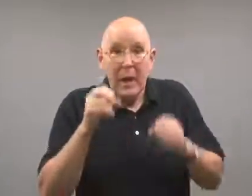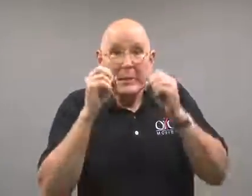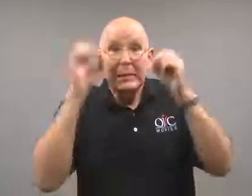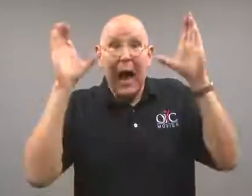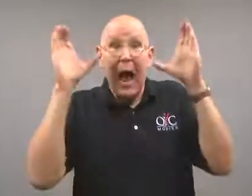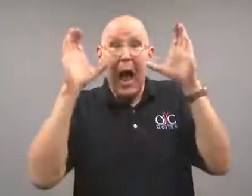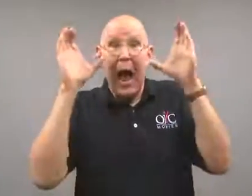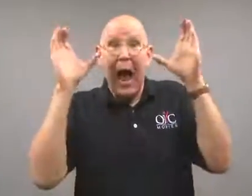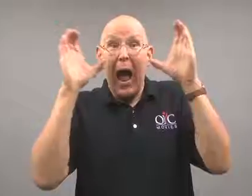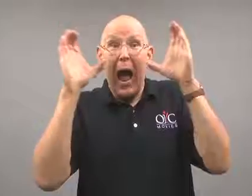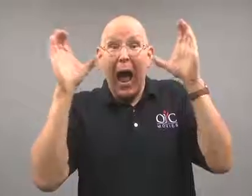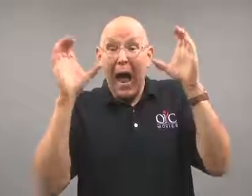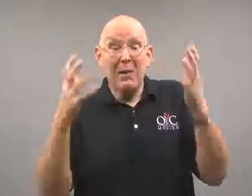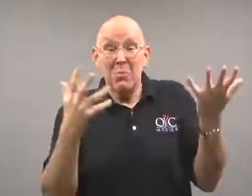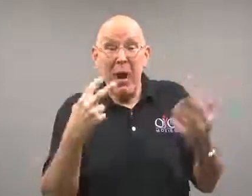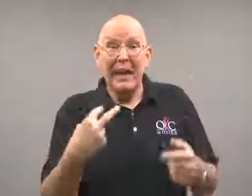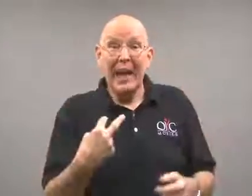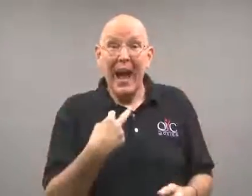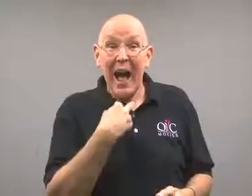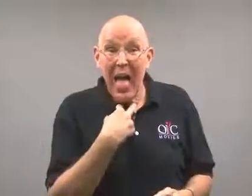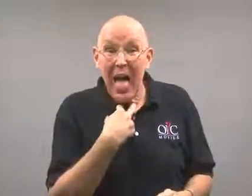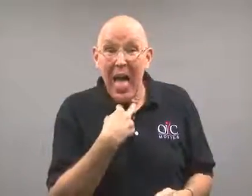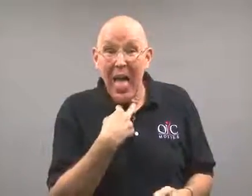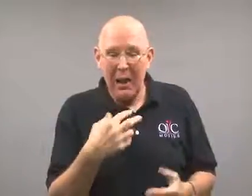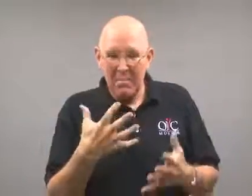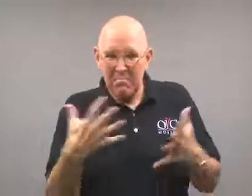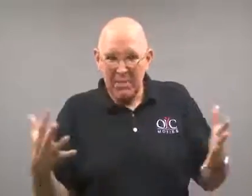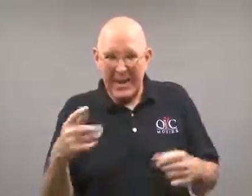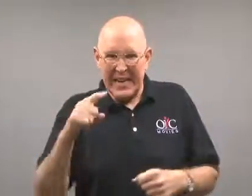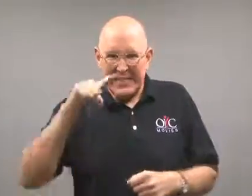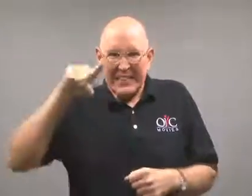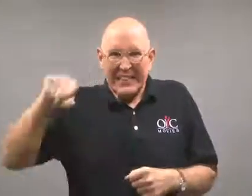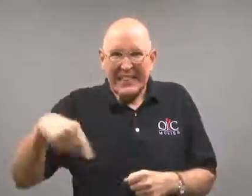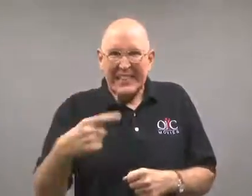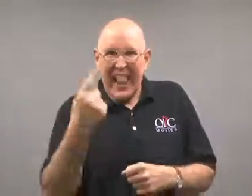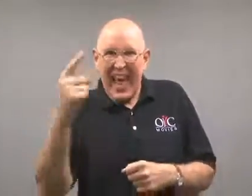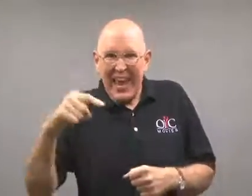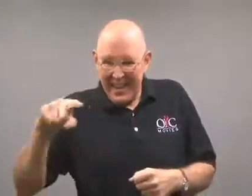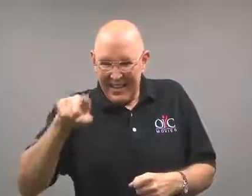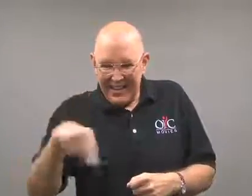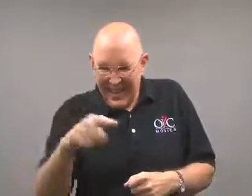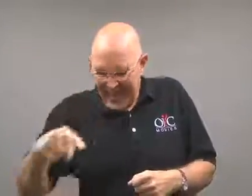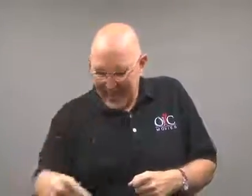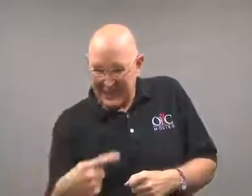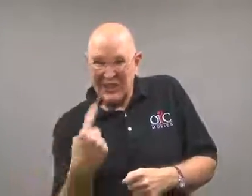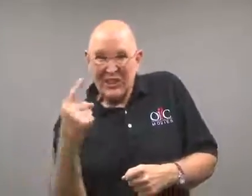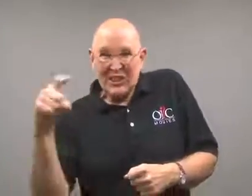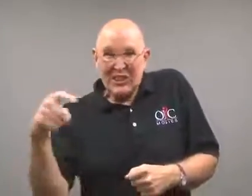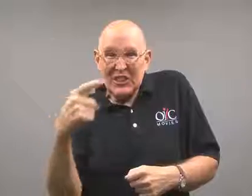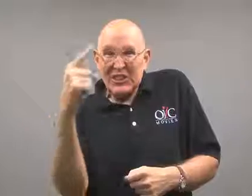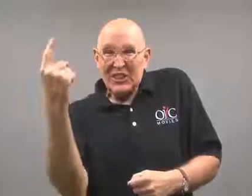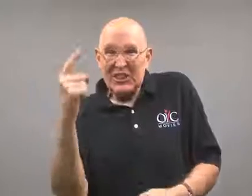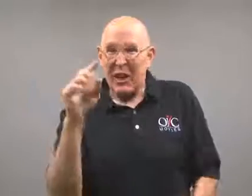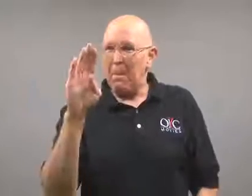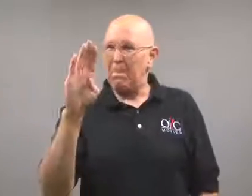She was shocked to find the problem was a big snake!